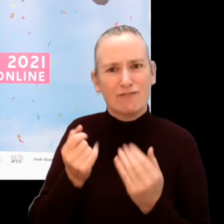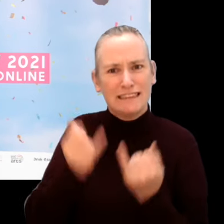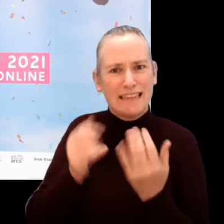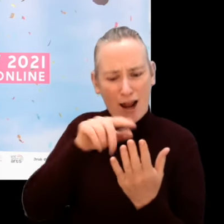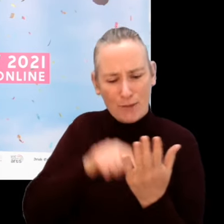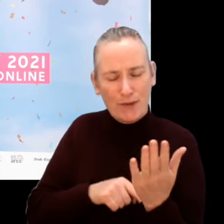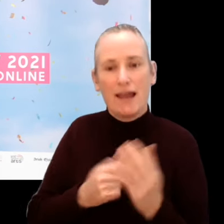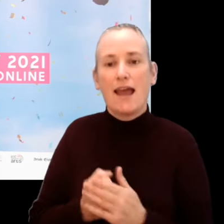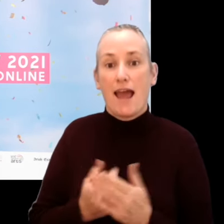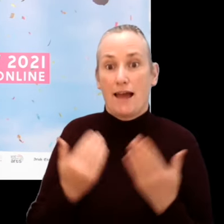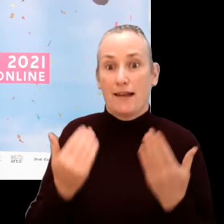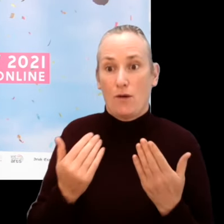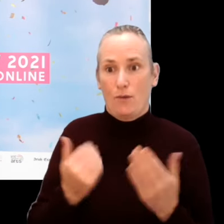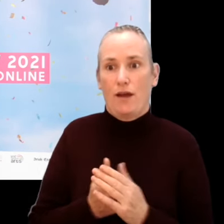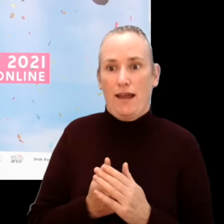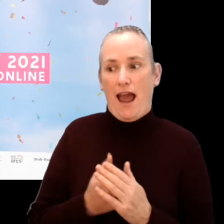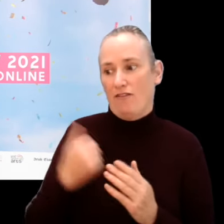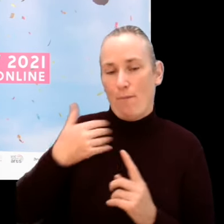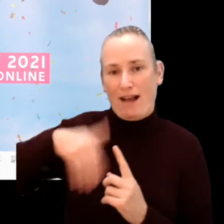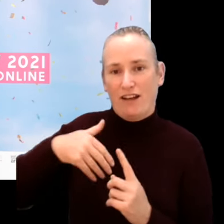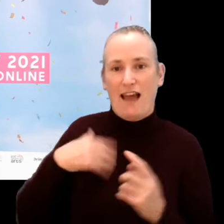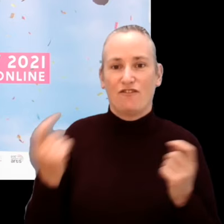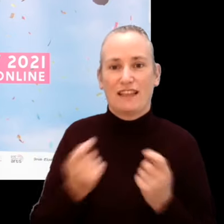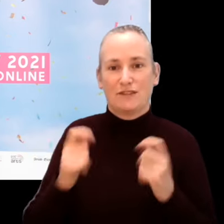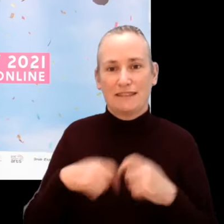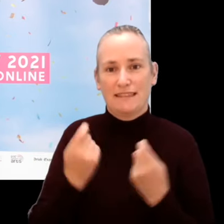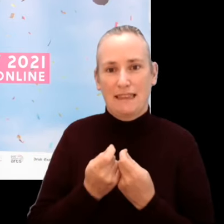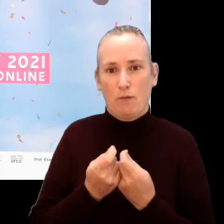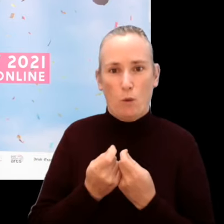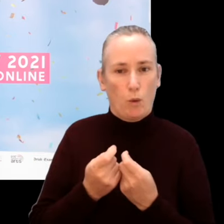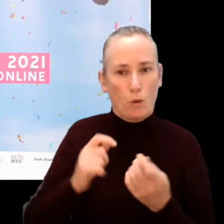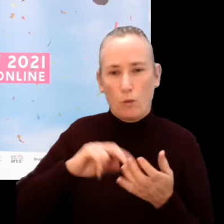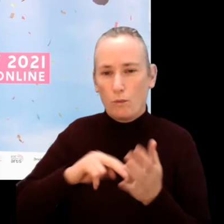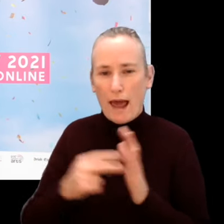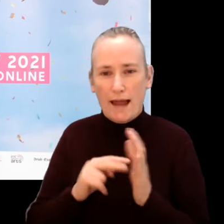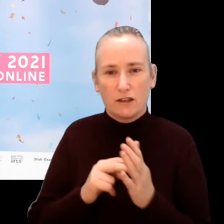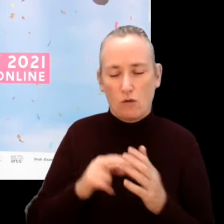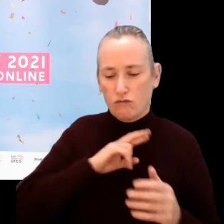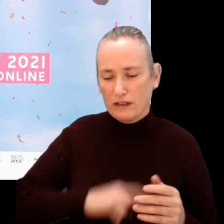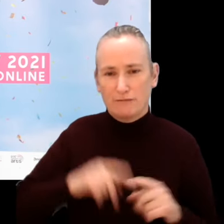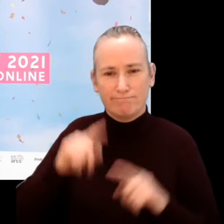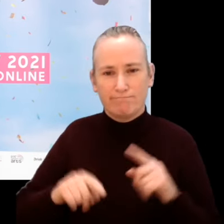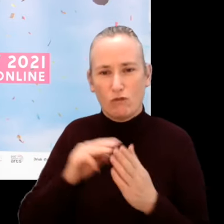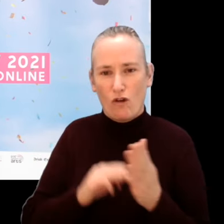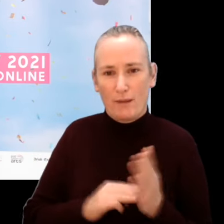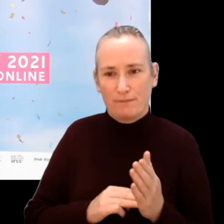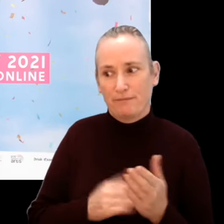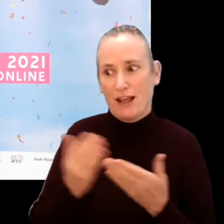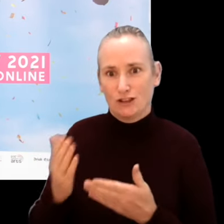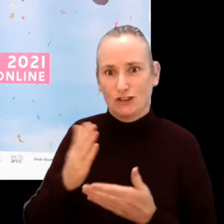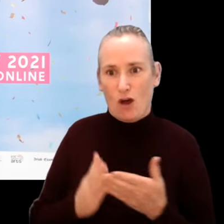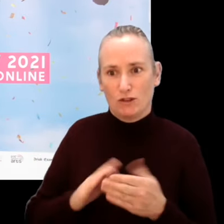Behind the scenes, our Festival team has curated a rich and diverse programme, and here are some of the highlights.